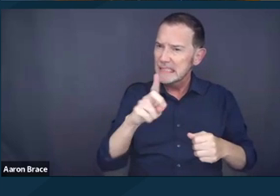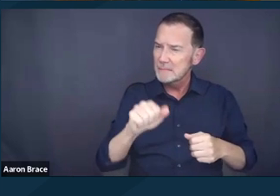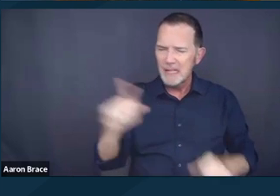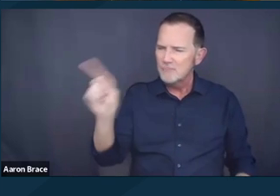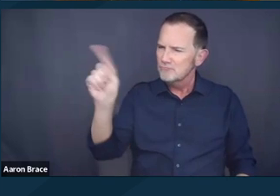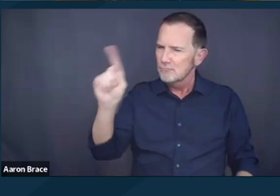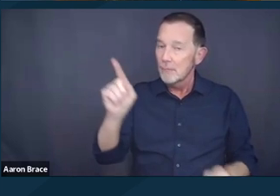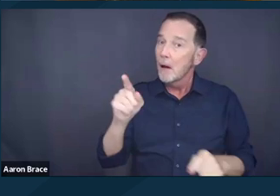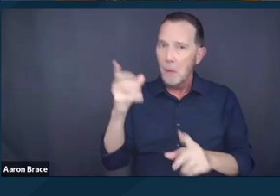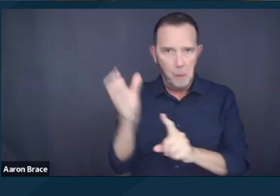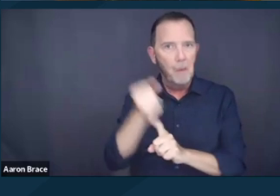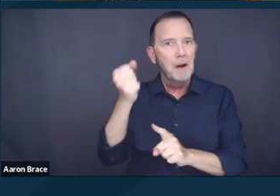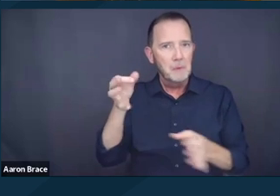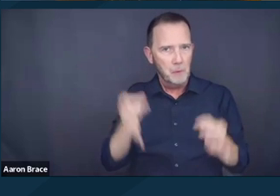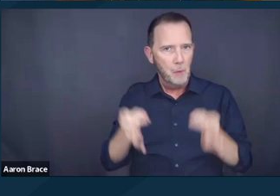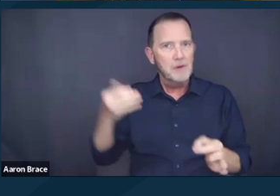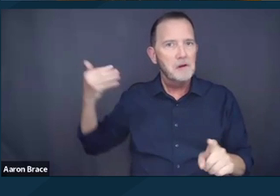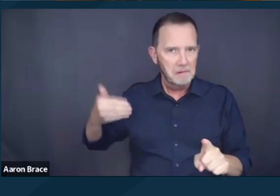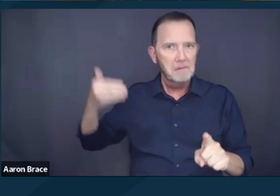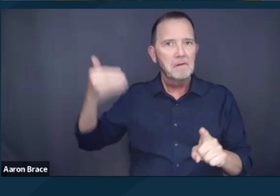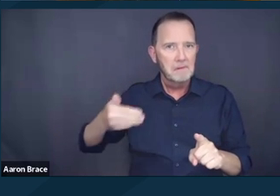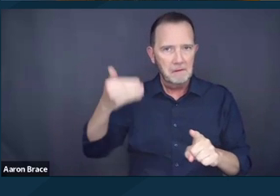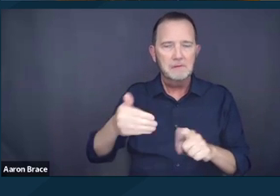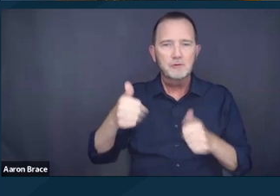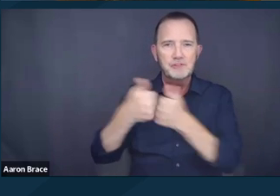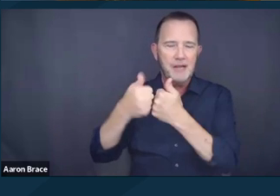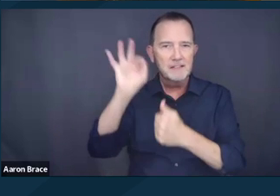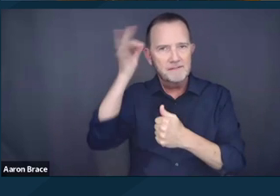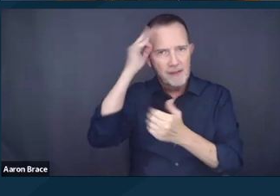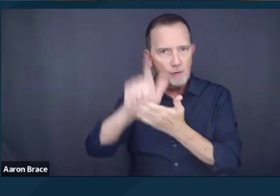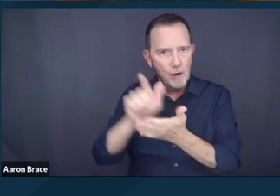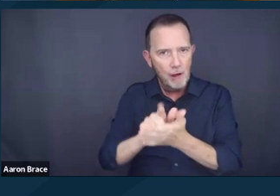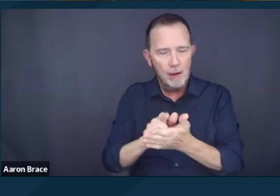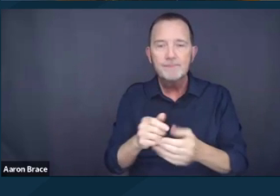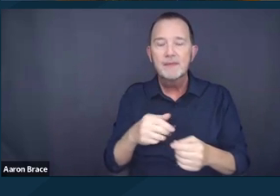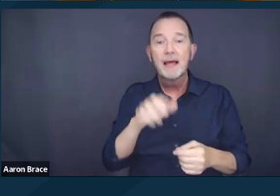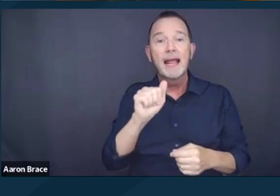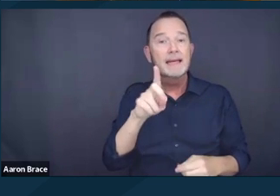But this and other victories challenged federal laws, like the ADA, the Fair Housing Act,